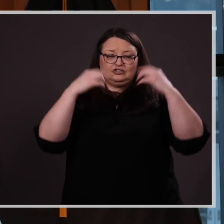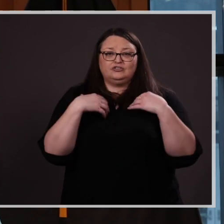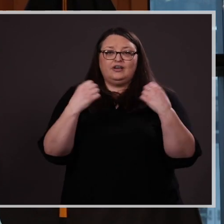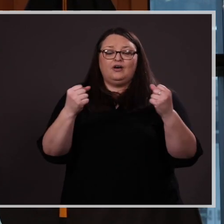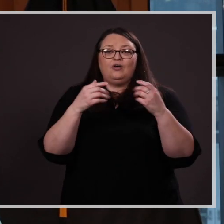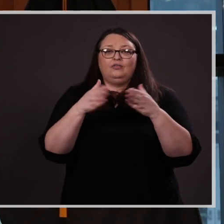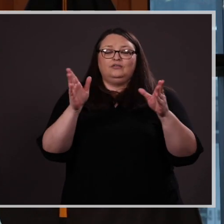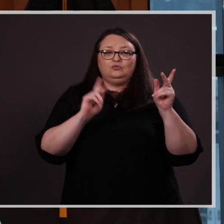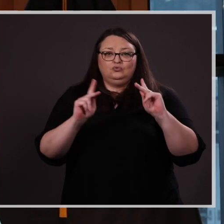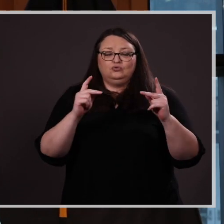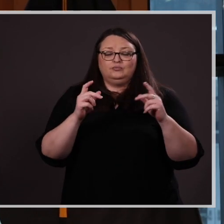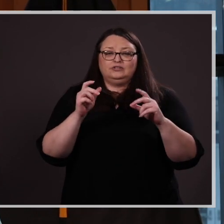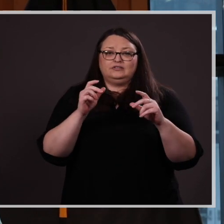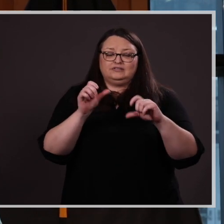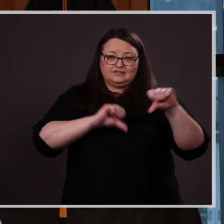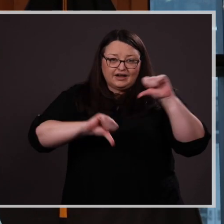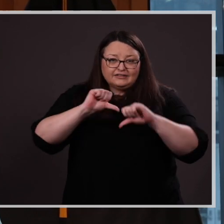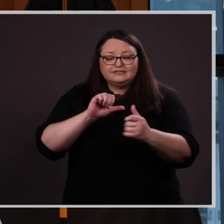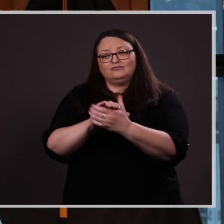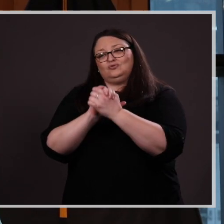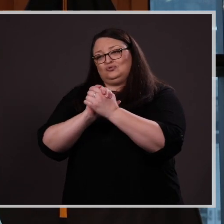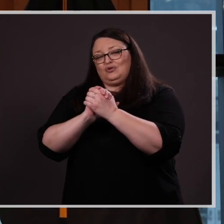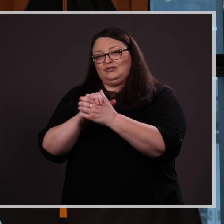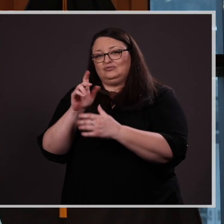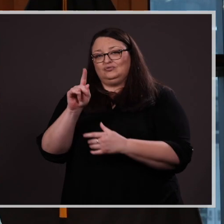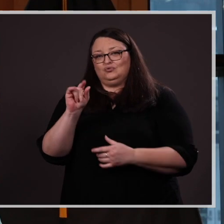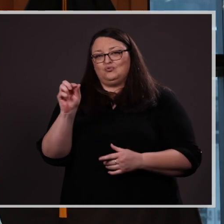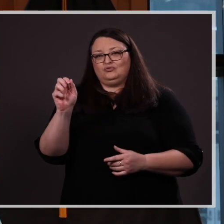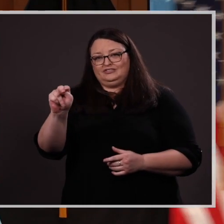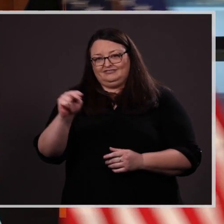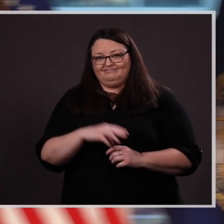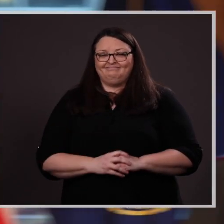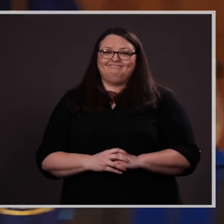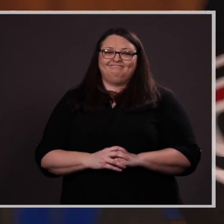and Human Sciences, congratulations, Kolten!